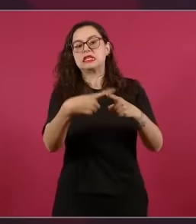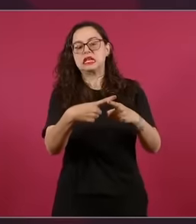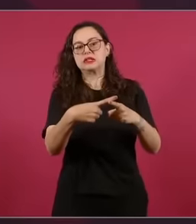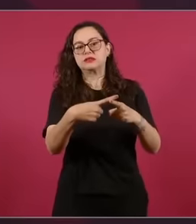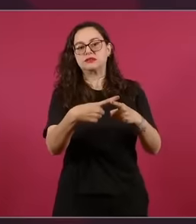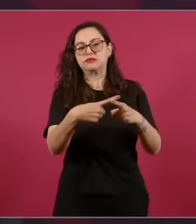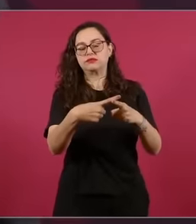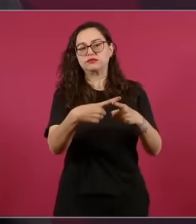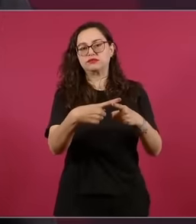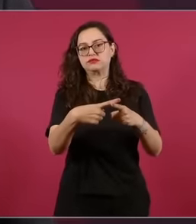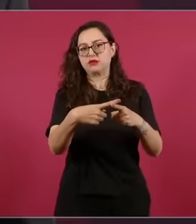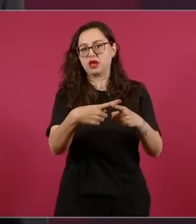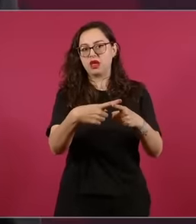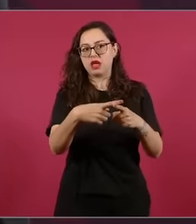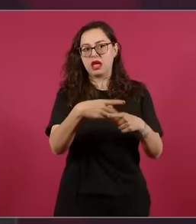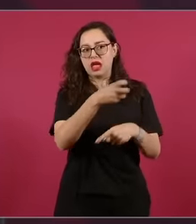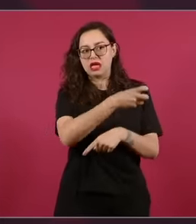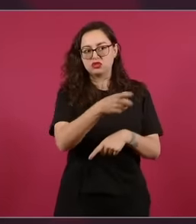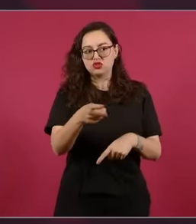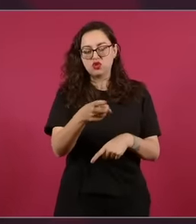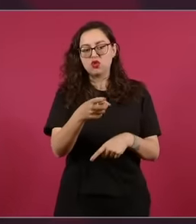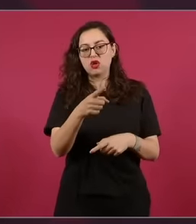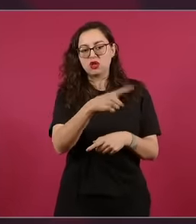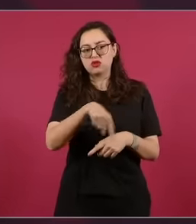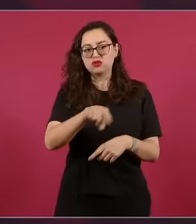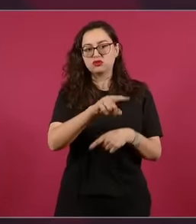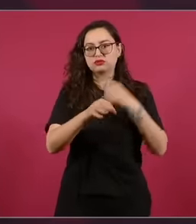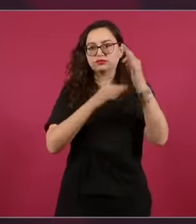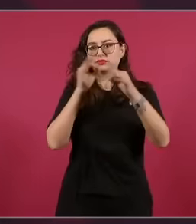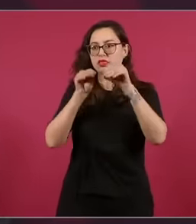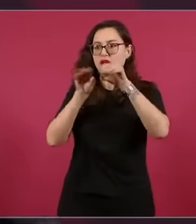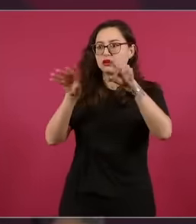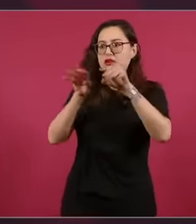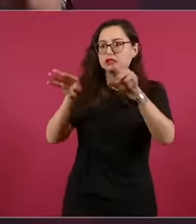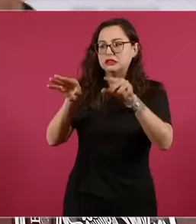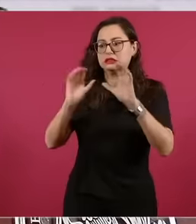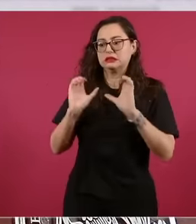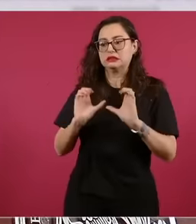even